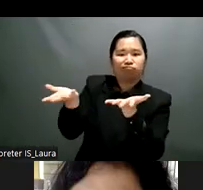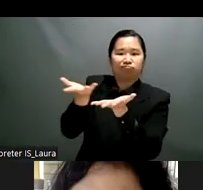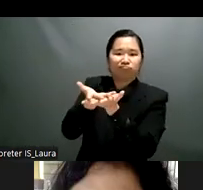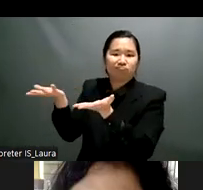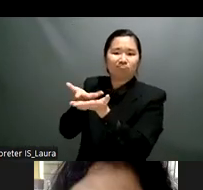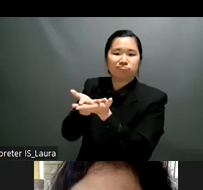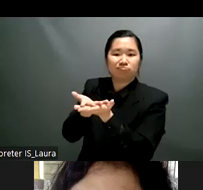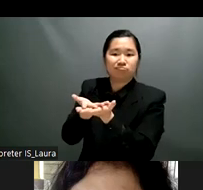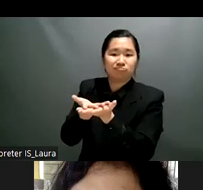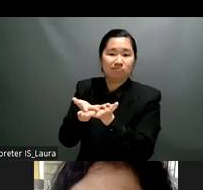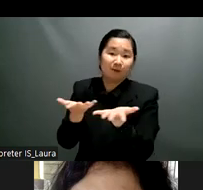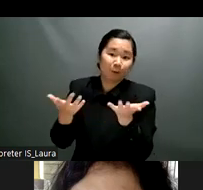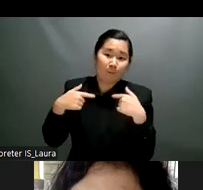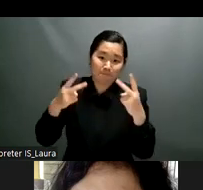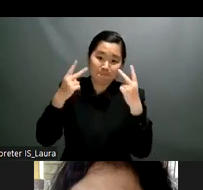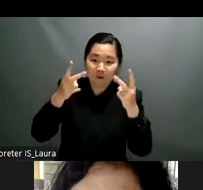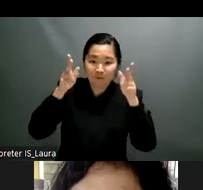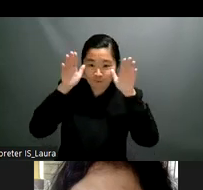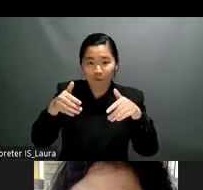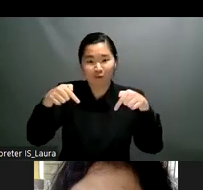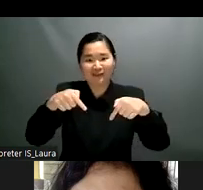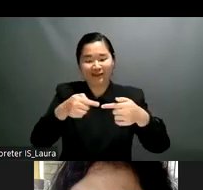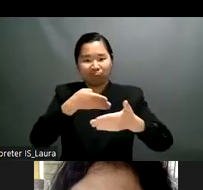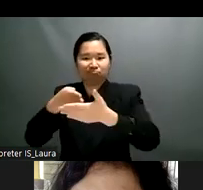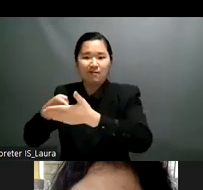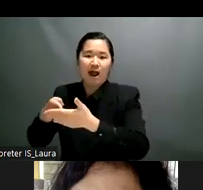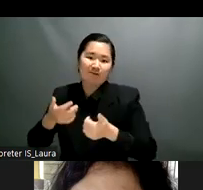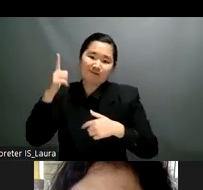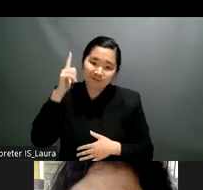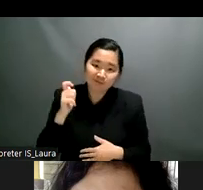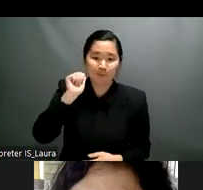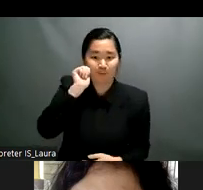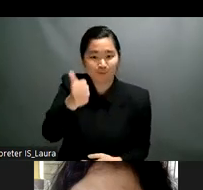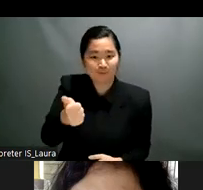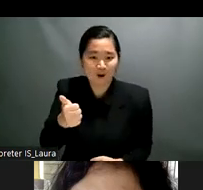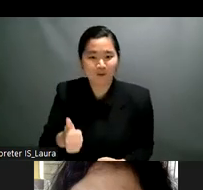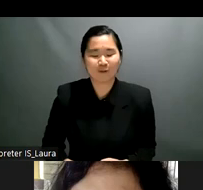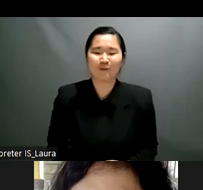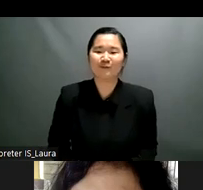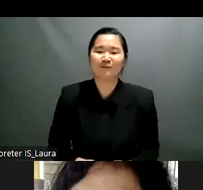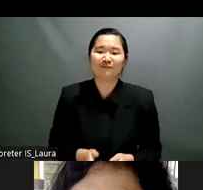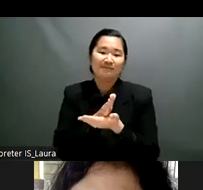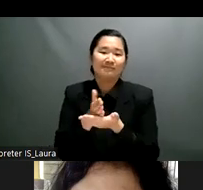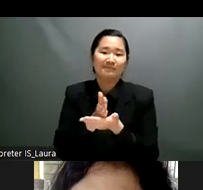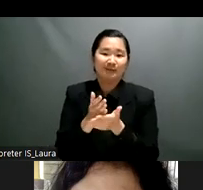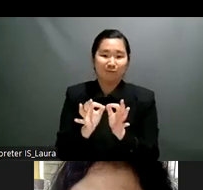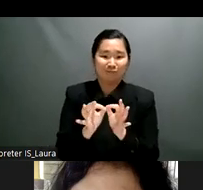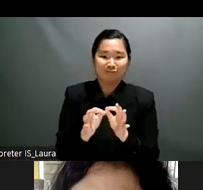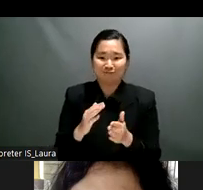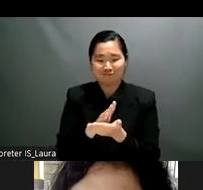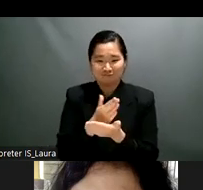and ways in which these barriers can be addressed and lastly so the the point i've picked is on